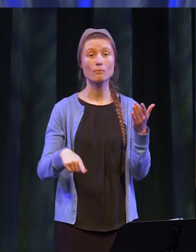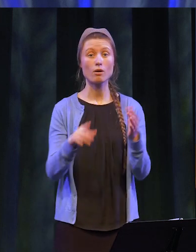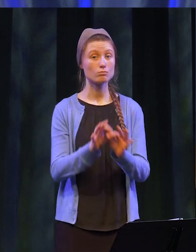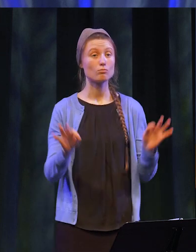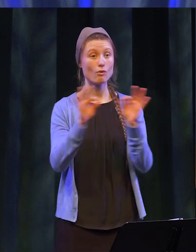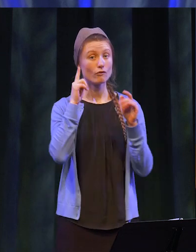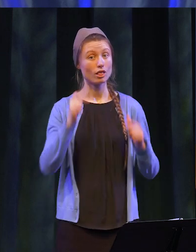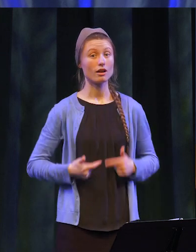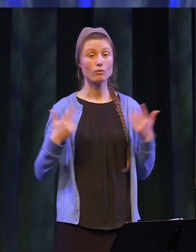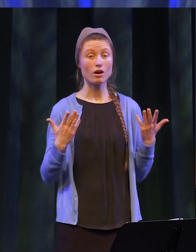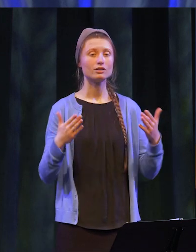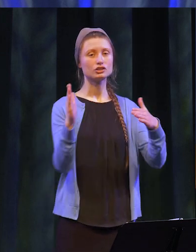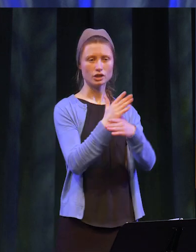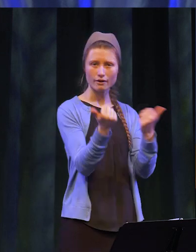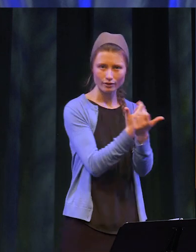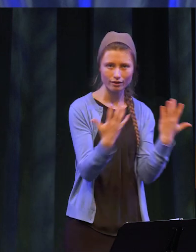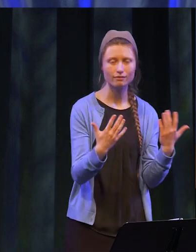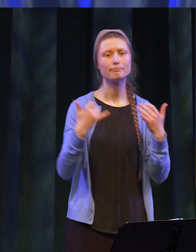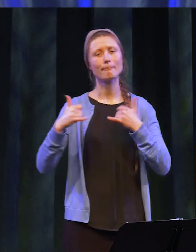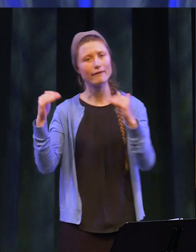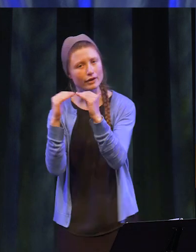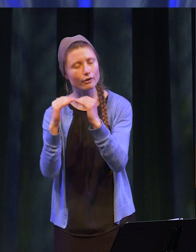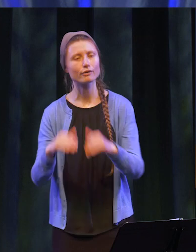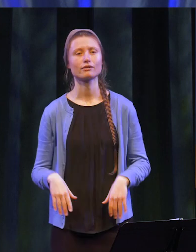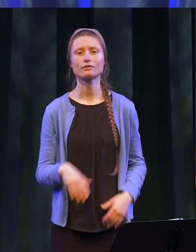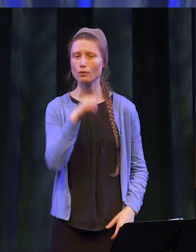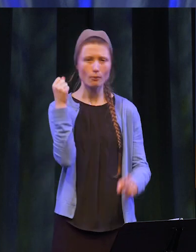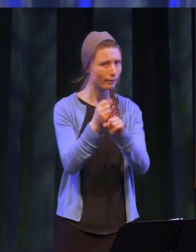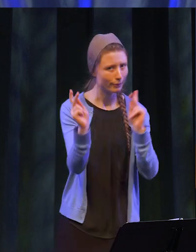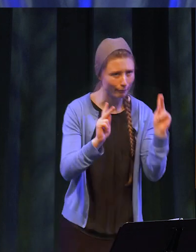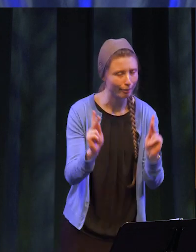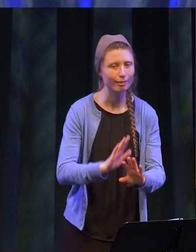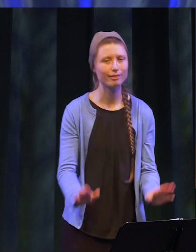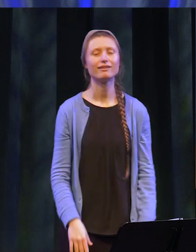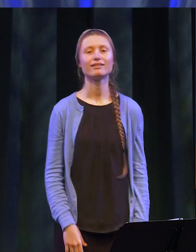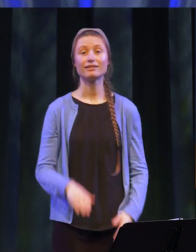learned in life: Share everything. Play fair. Don’t hit people.